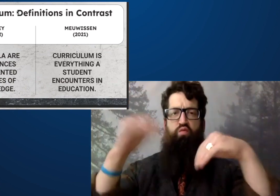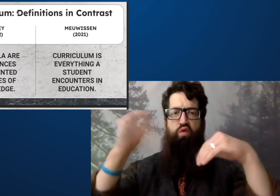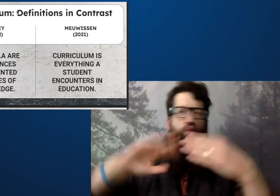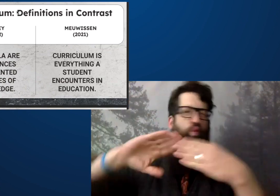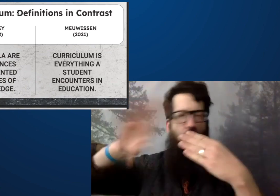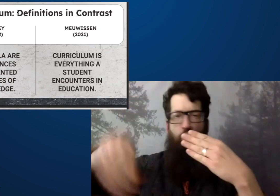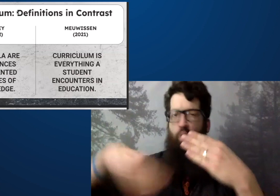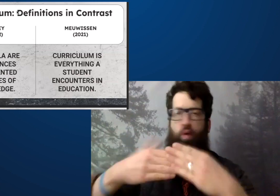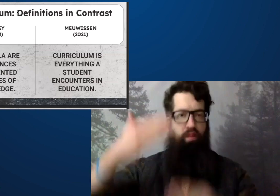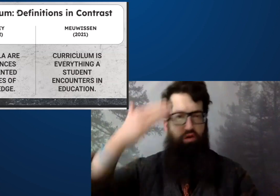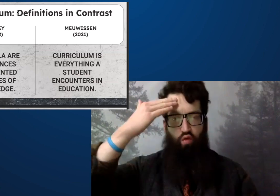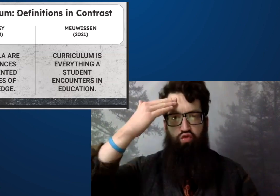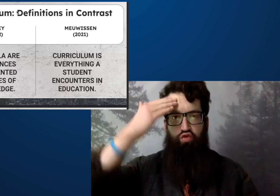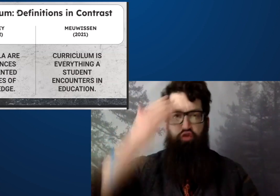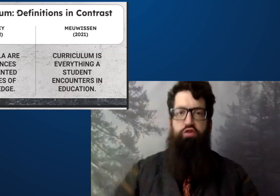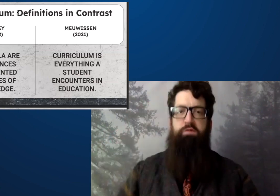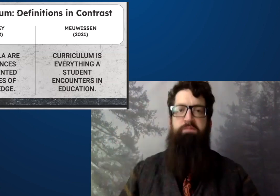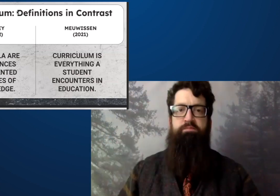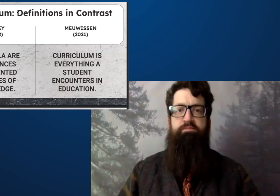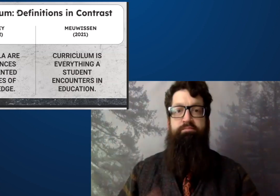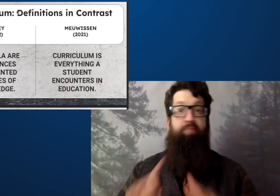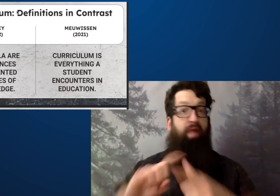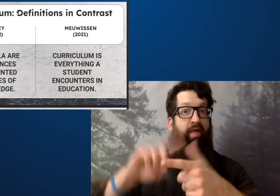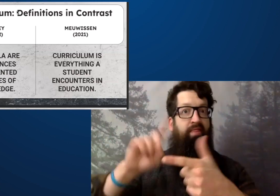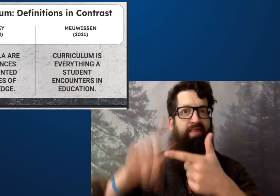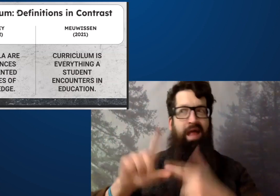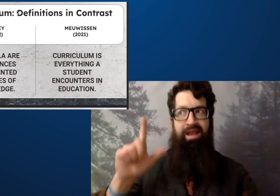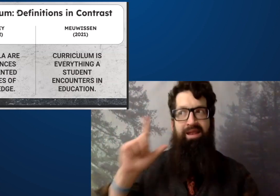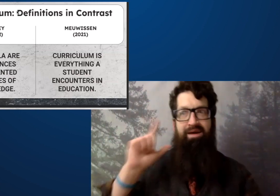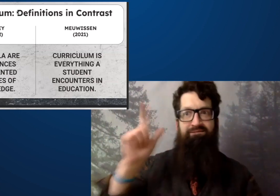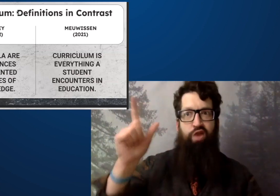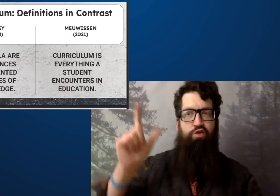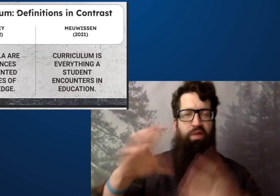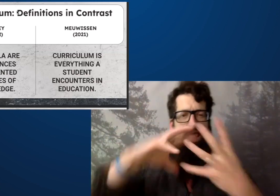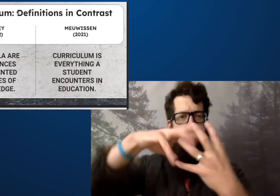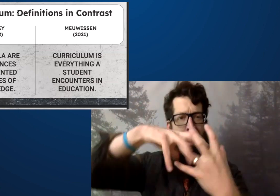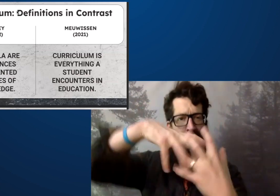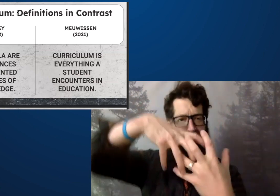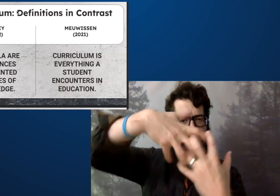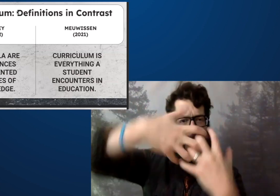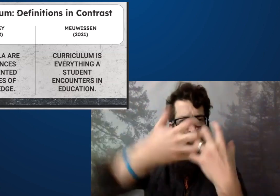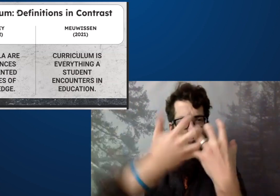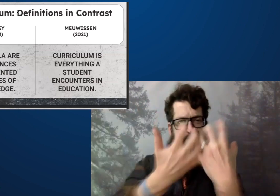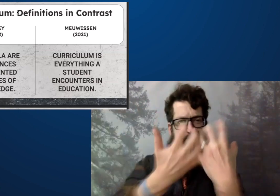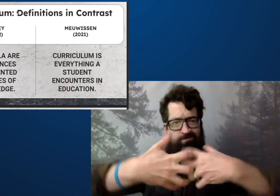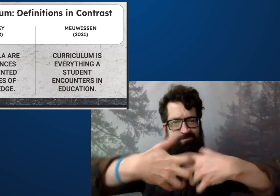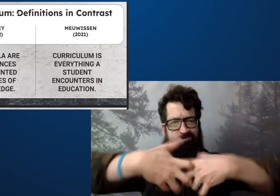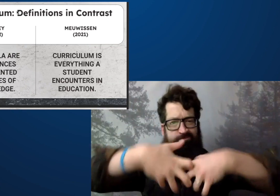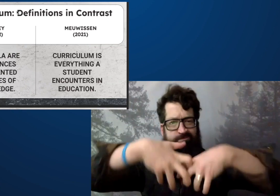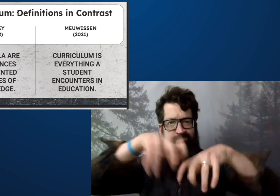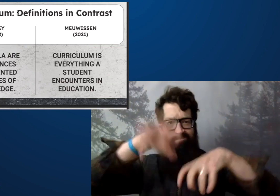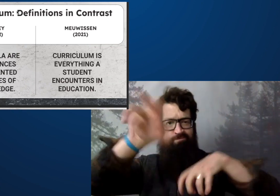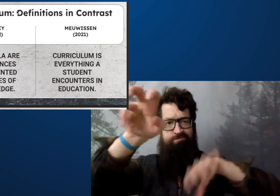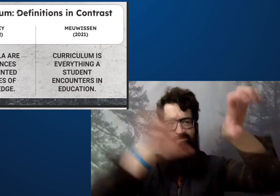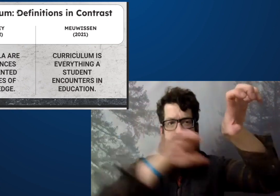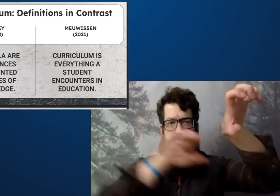we had a large body of science and knowledge, and then eventually